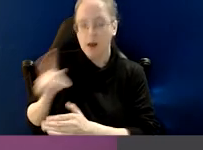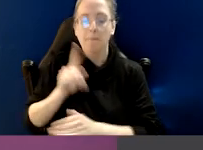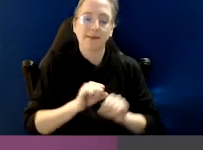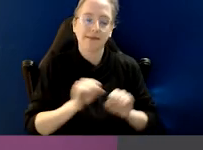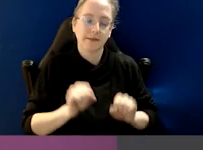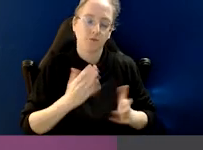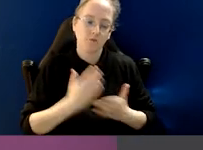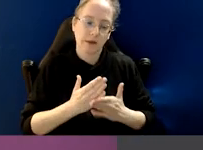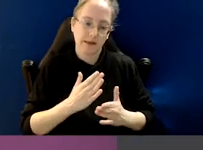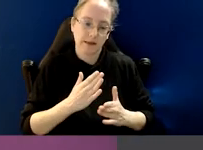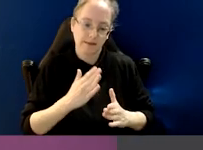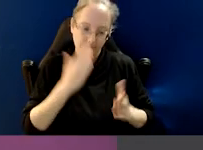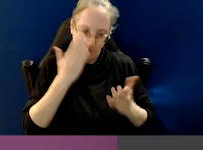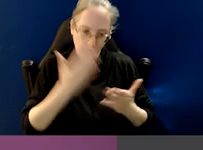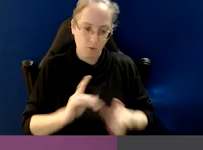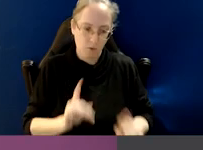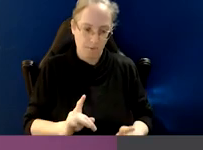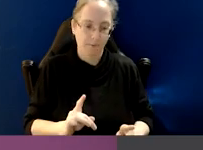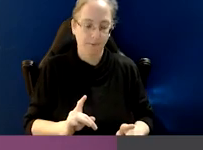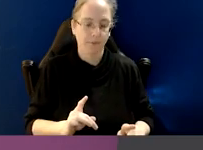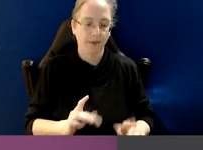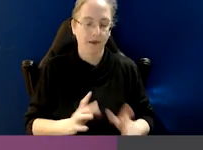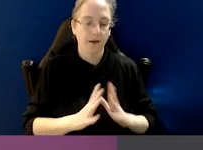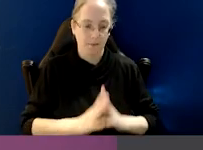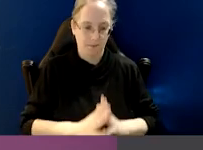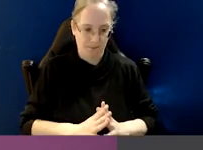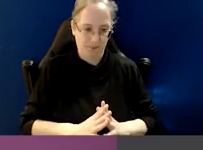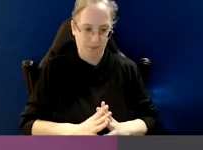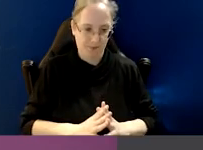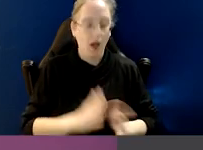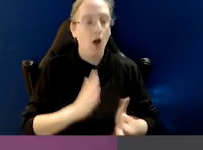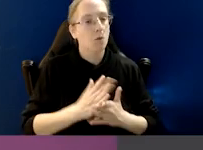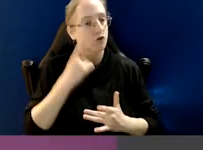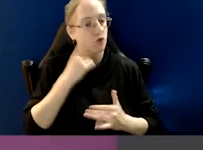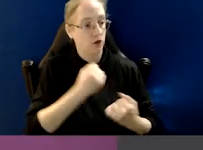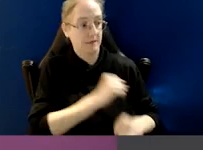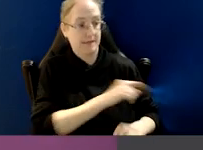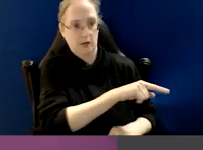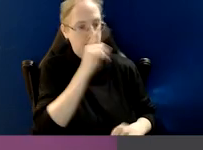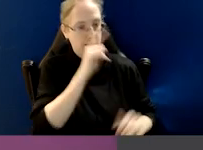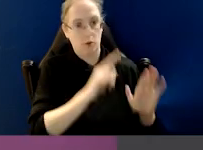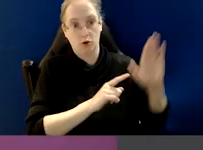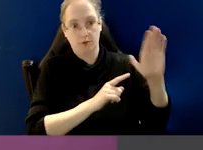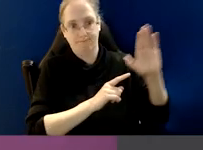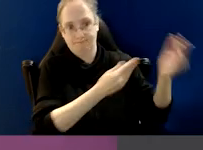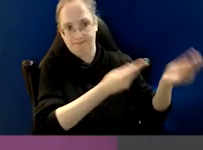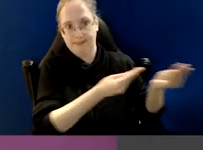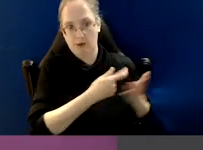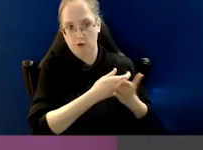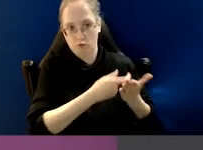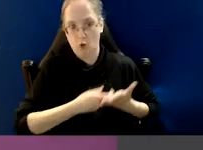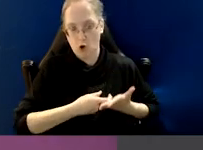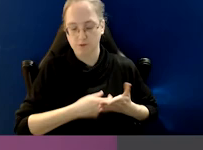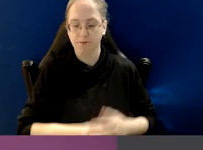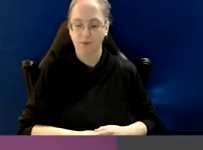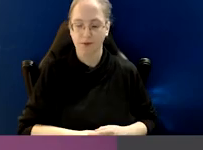But the structure of the scheme is very much to very much protect those who do come forward.